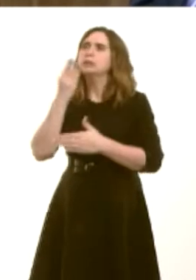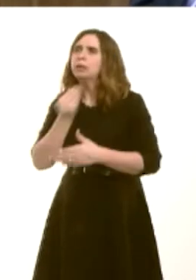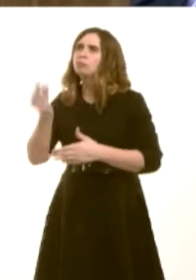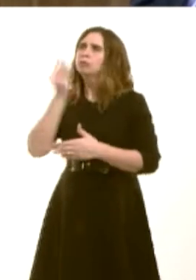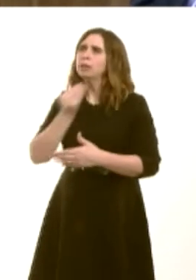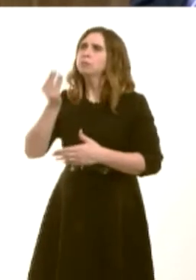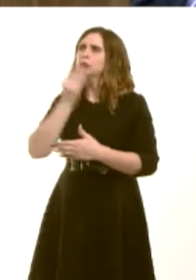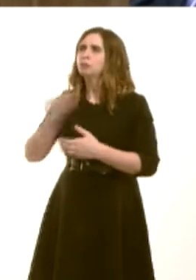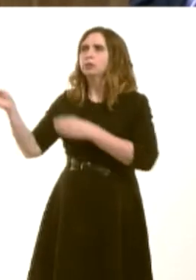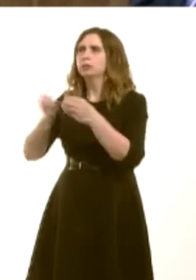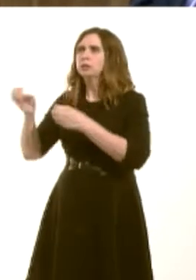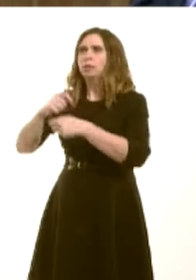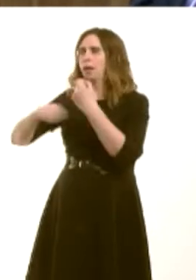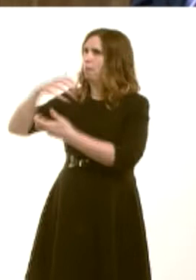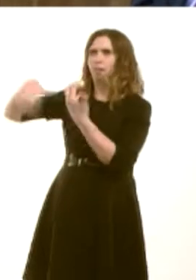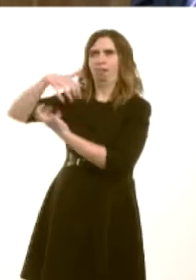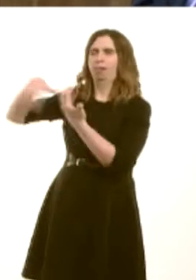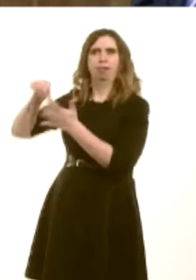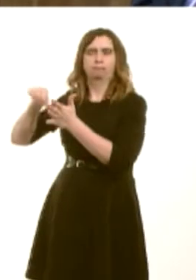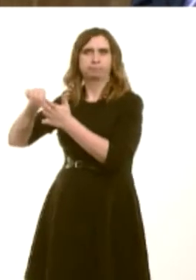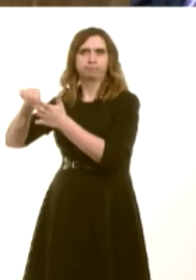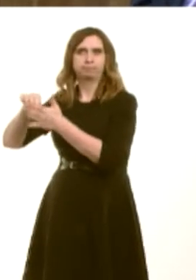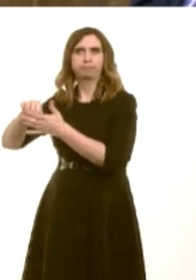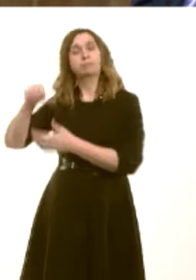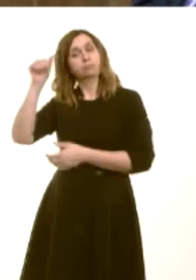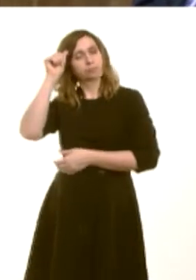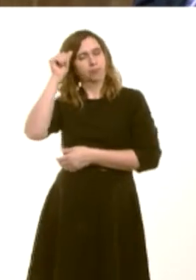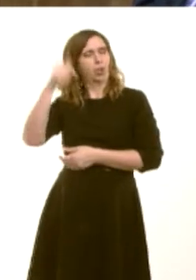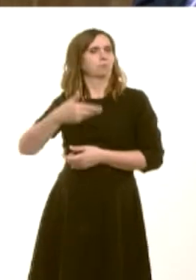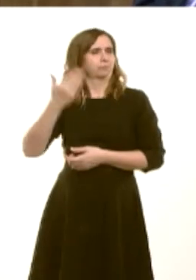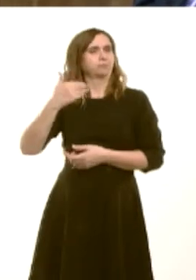with all the difficulties that brings. I refer Members to the letter that all Members have